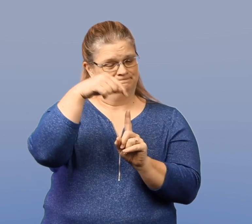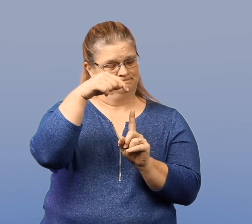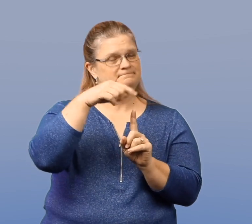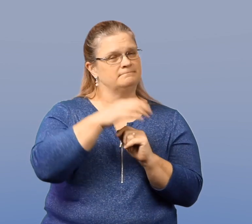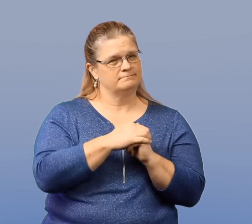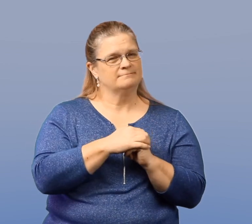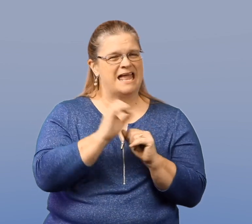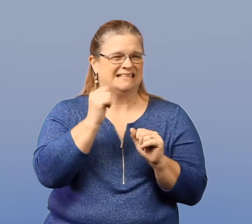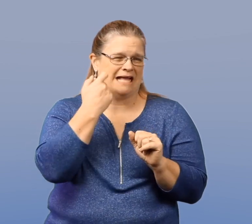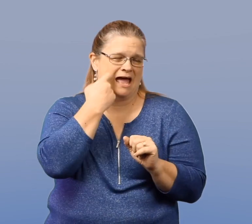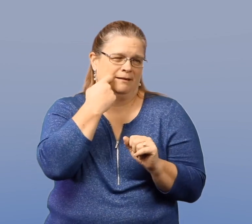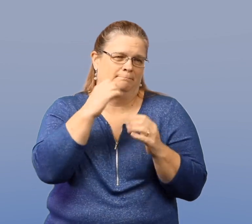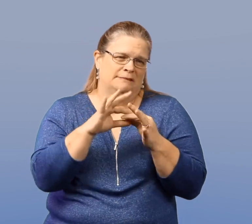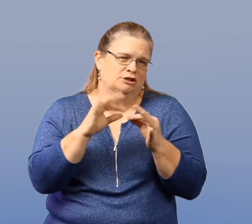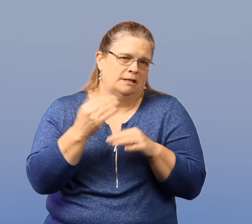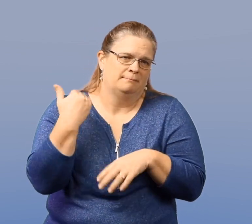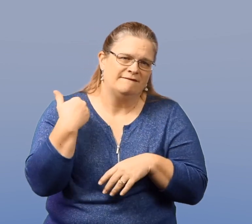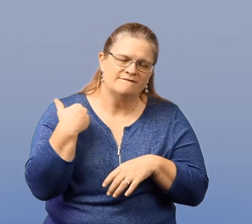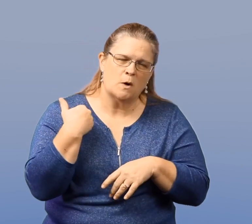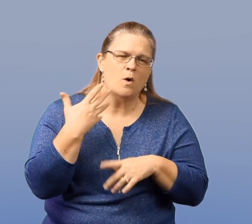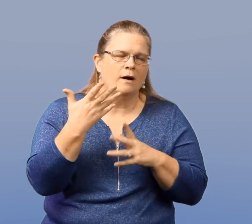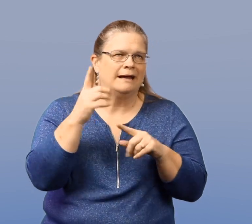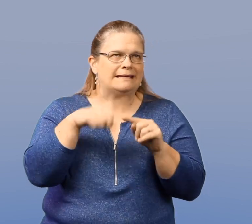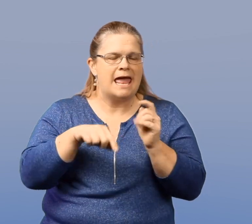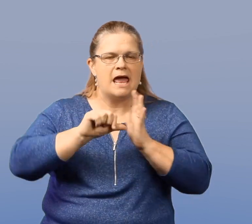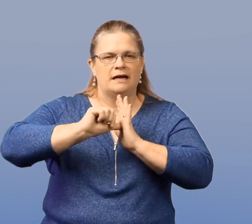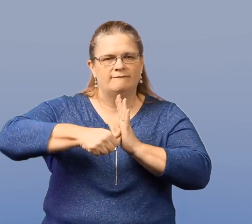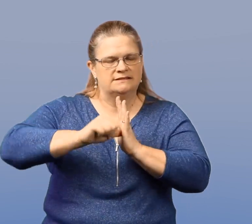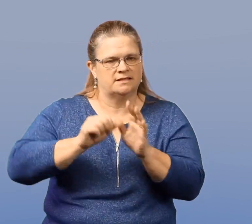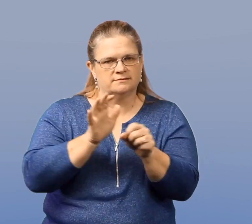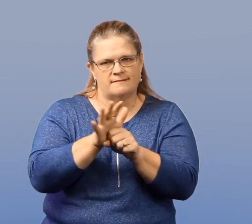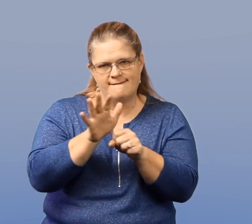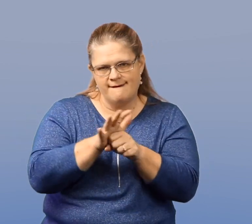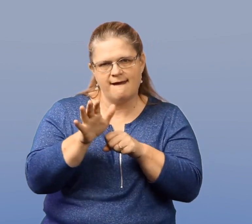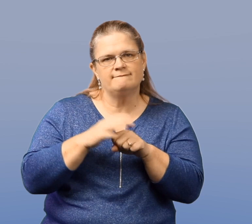Bullying, as I mentioned before, which I cannot emphasize enough.